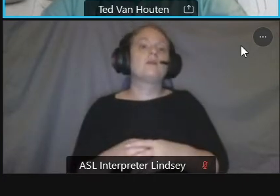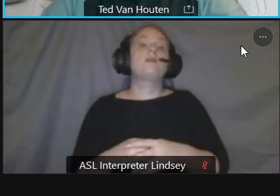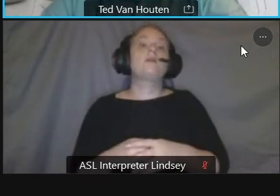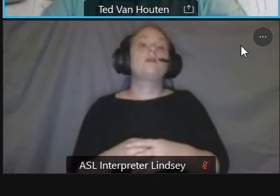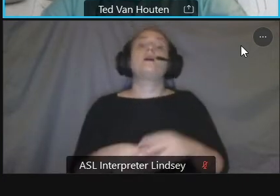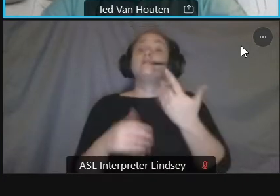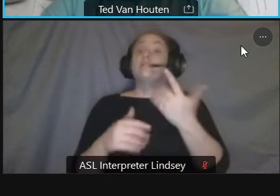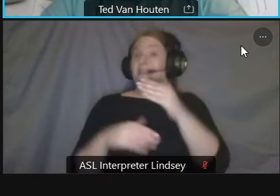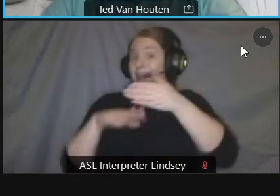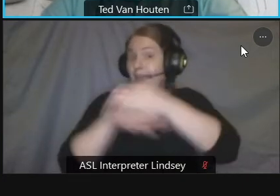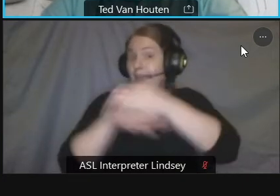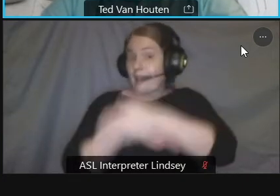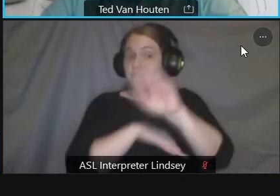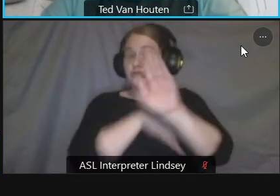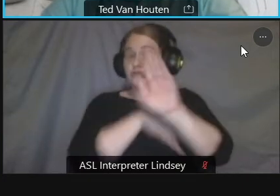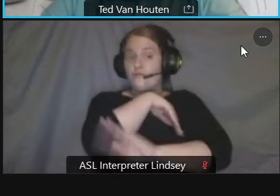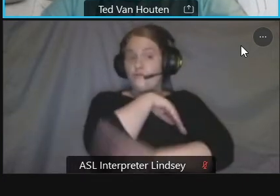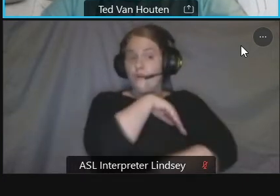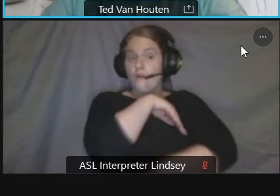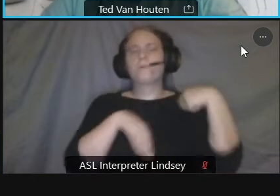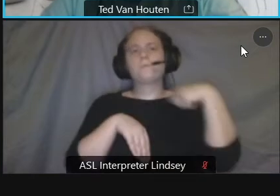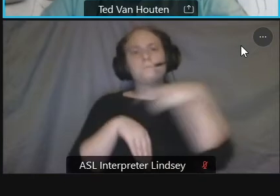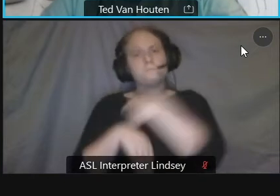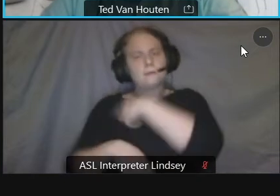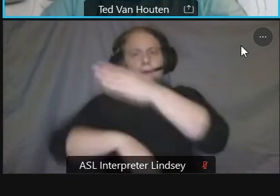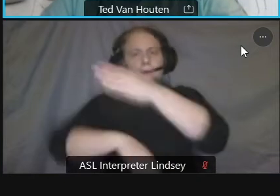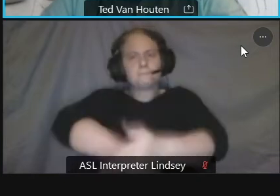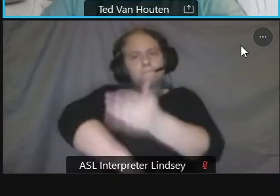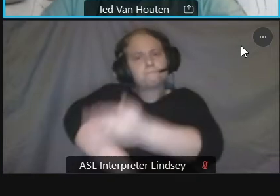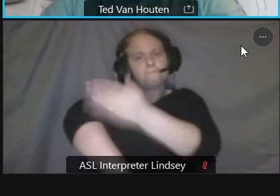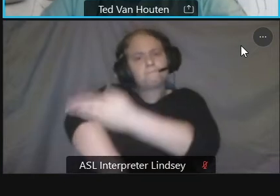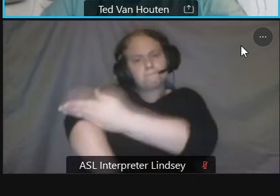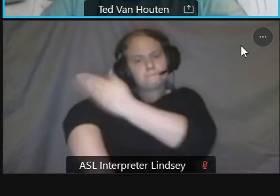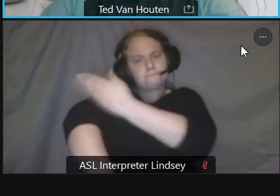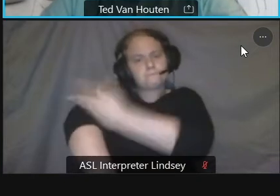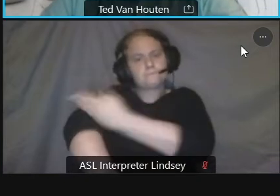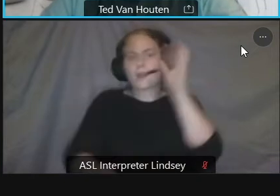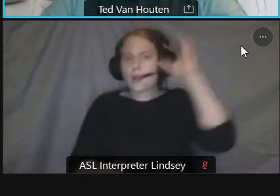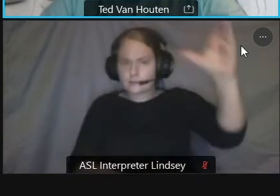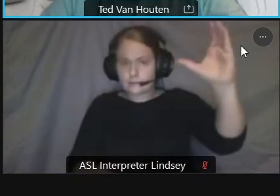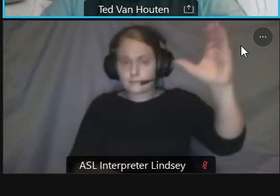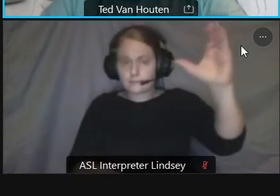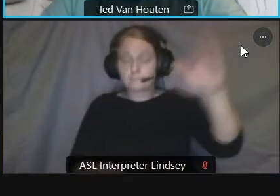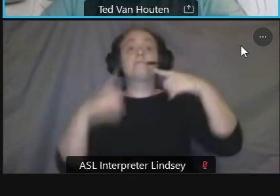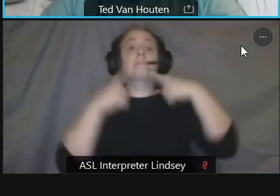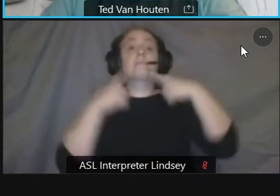would come back to you um in in spring of next year with our preferred concept and we would